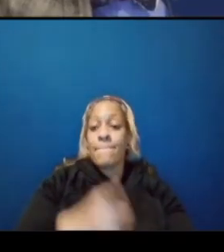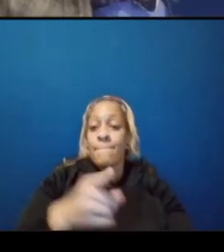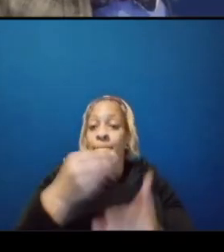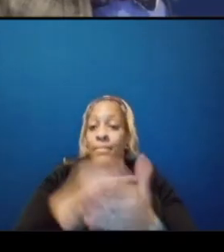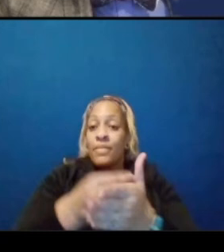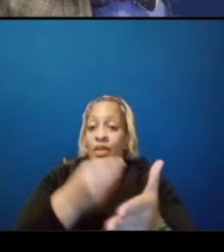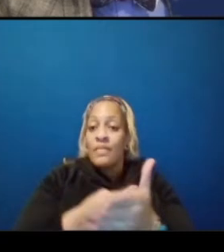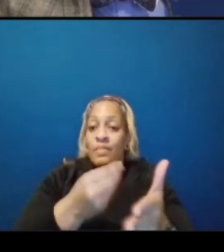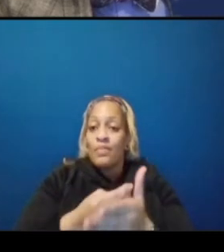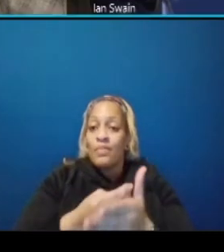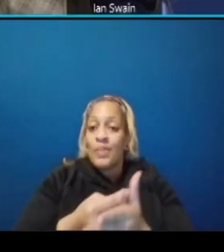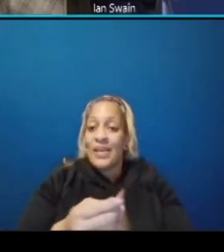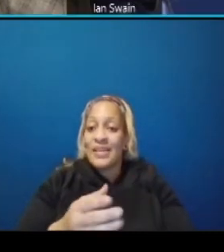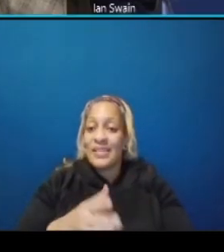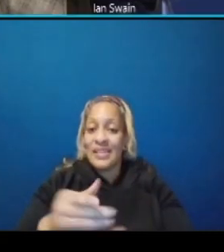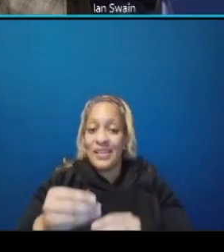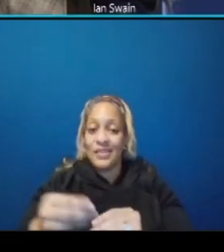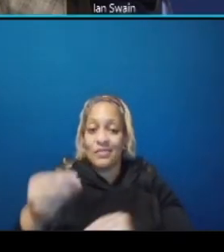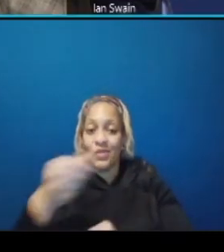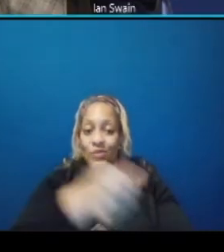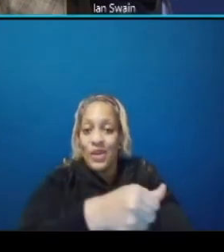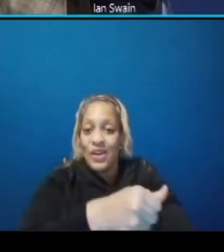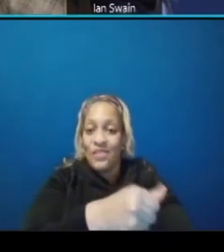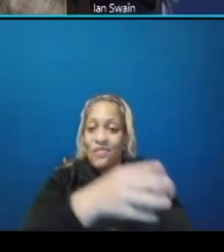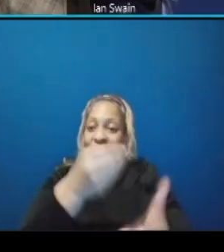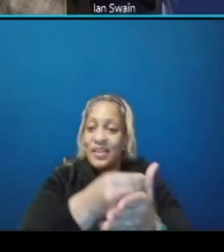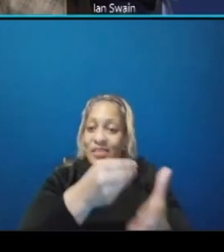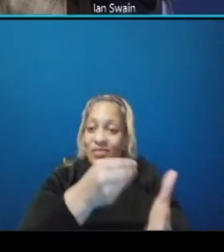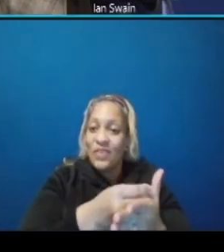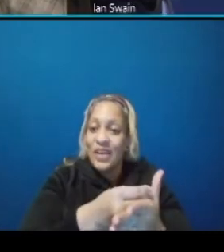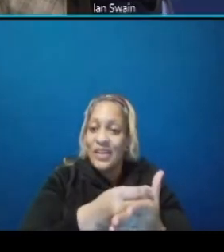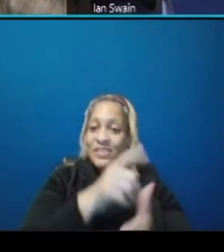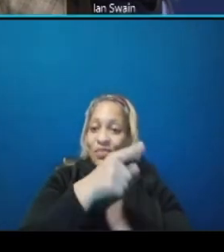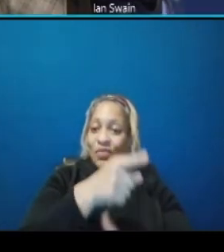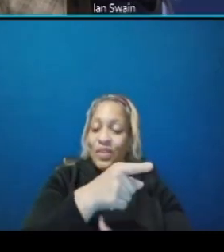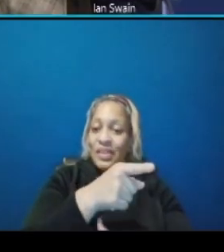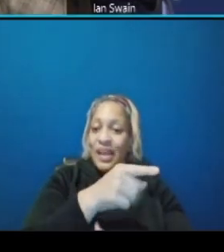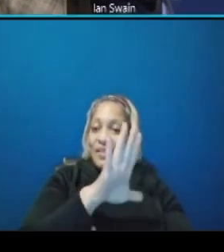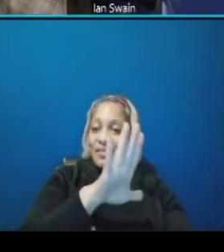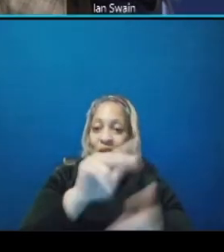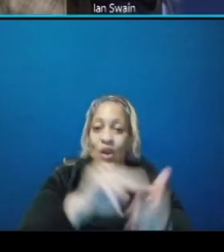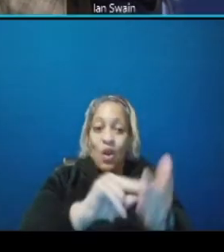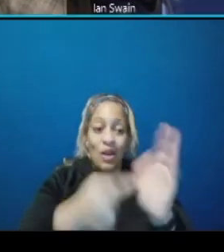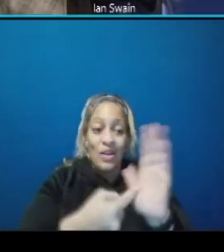street to benny as an alternative interest to the community the alternative route is necessary not